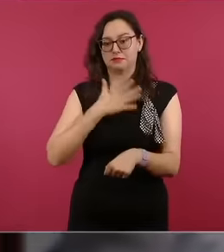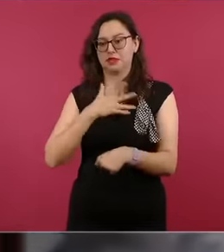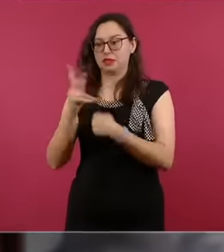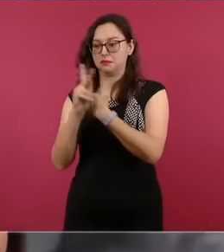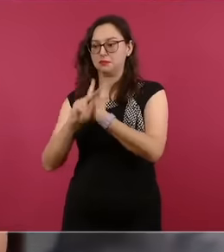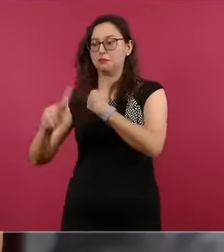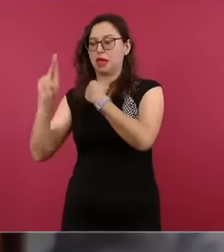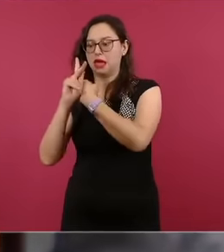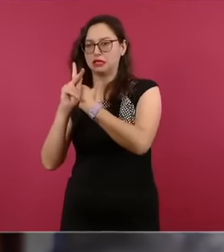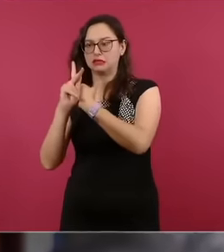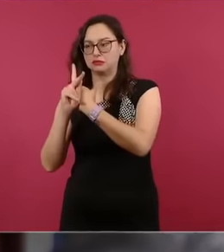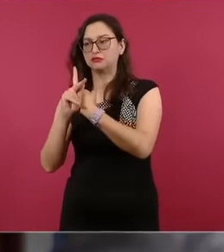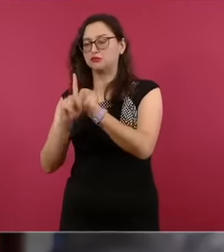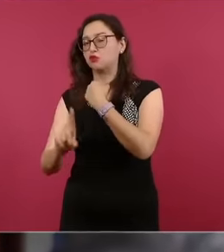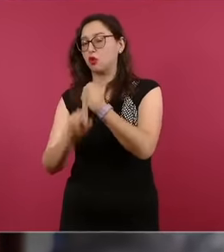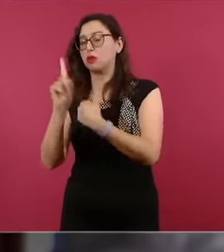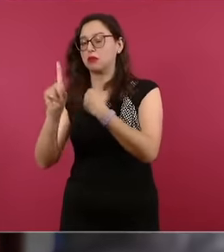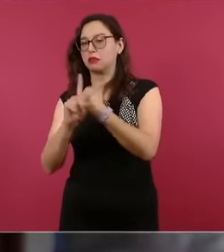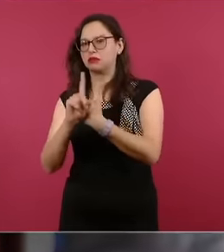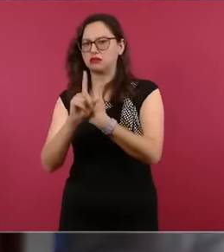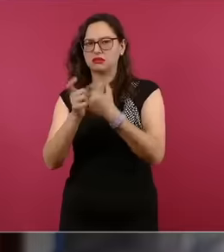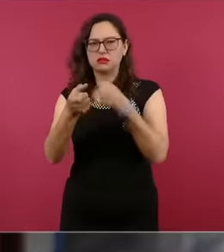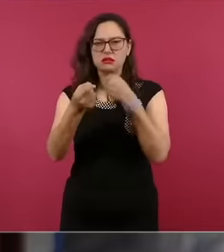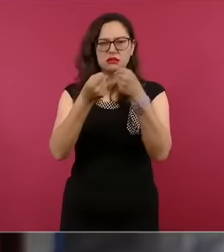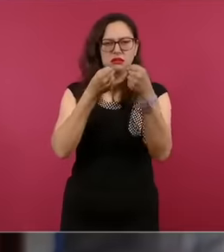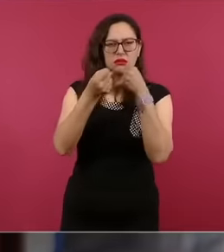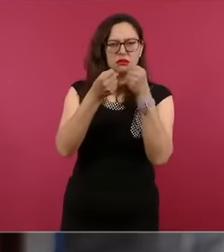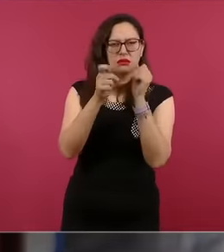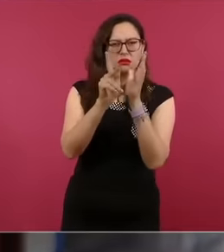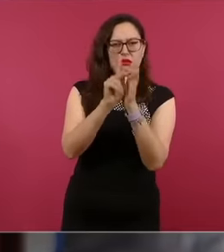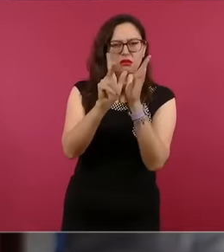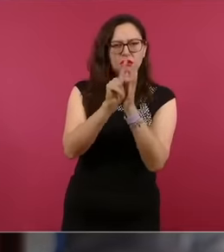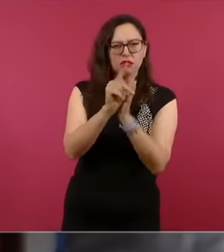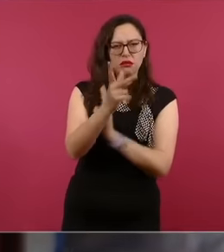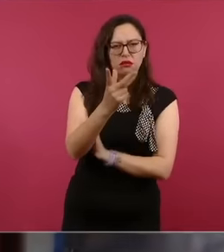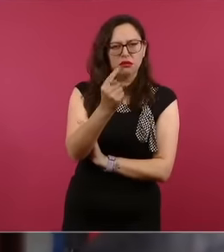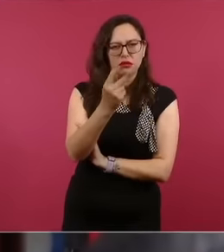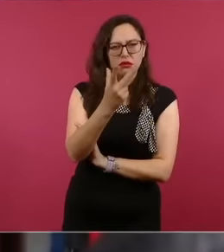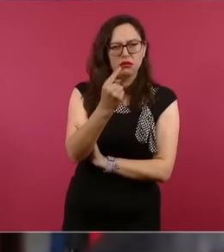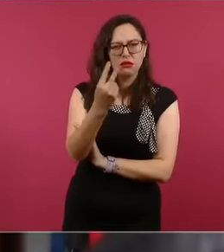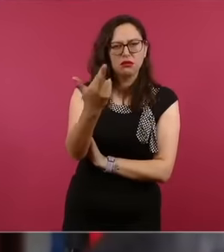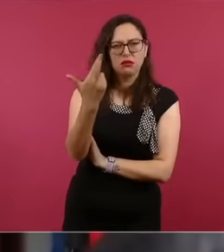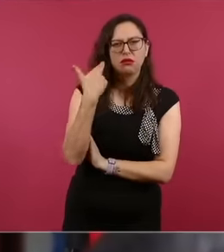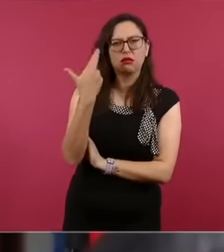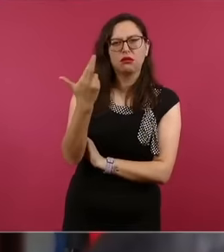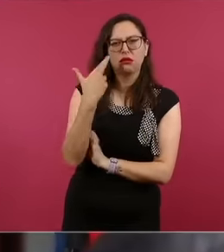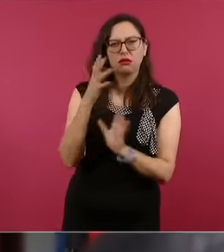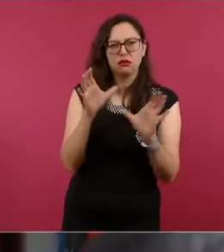the Mexican people also here, but they are not oblivious to the reality that exists in